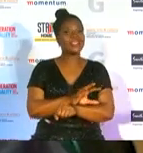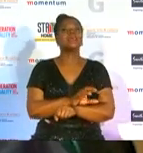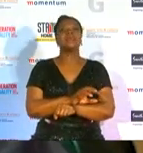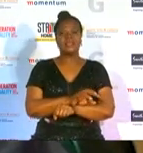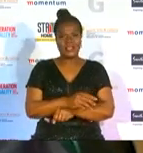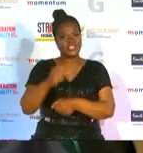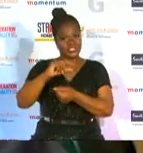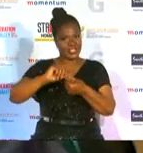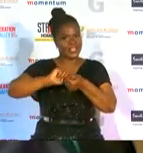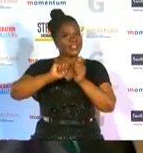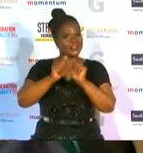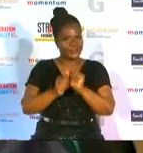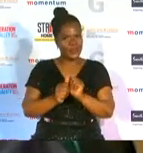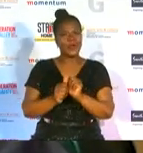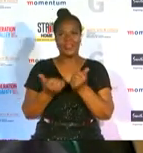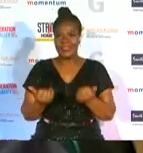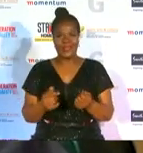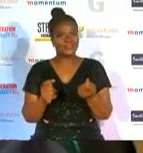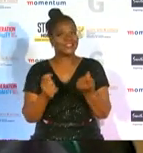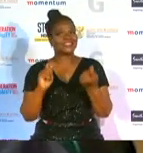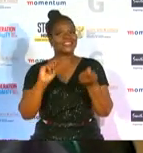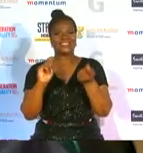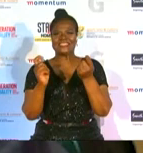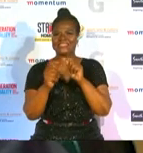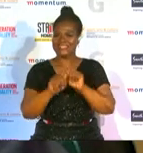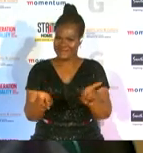have taken a different form particularly this year